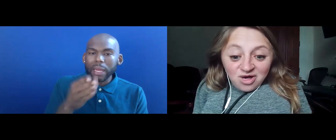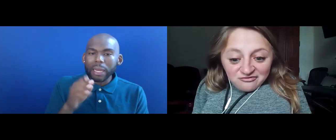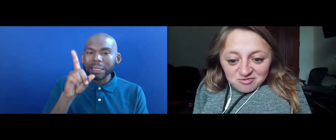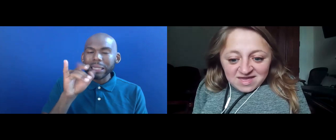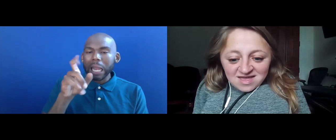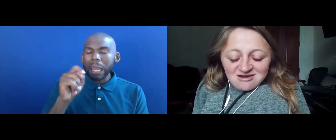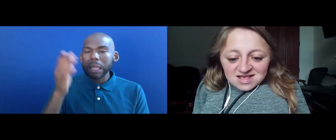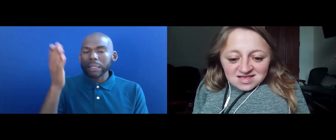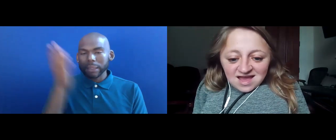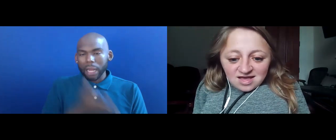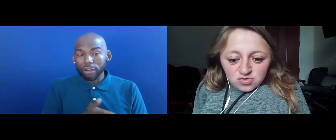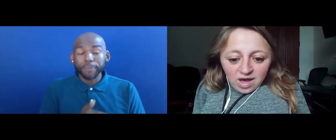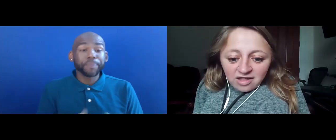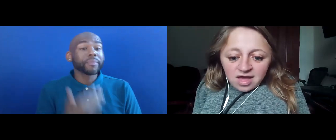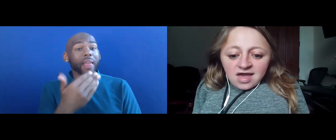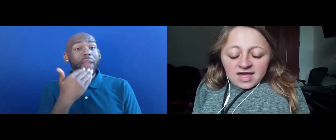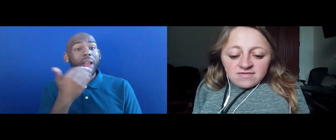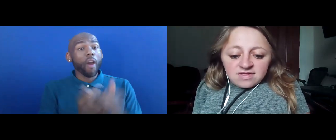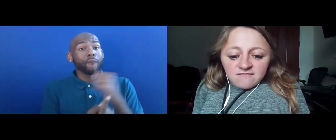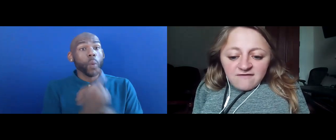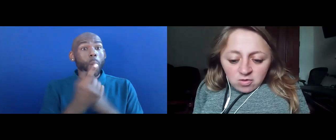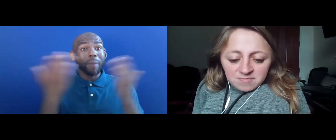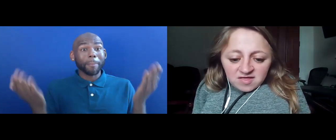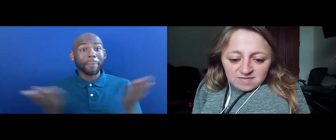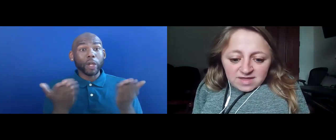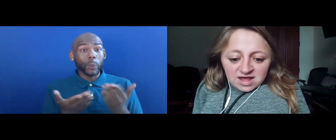ALL FOR BEING HERE TODAY AS WELL IN FOLLOW UP TO THIS MEETING